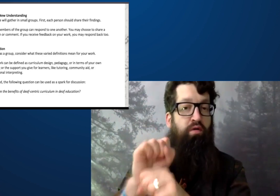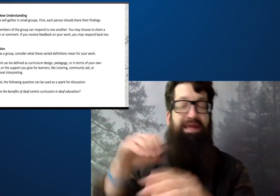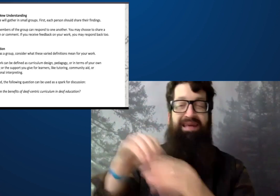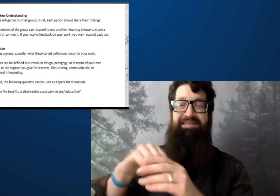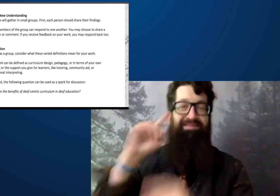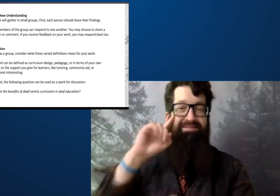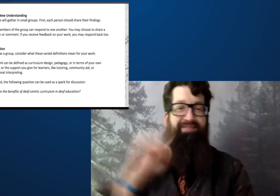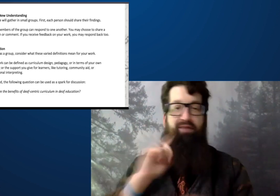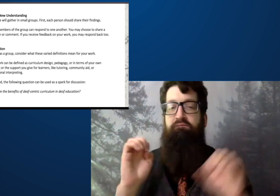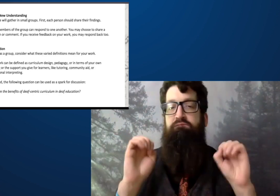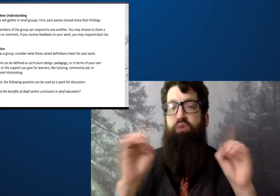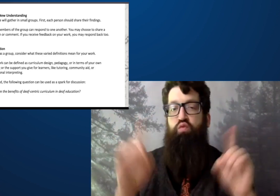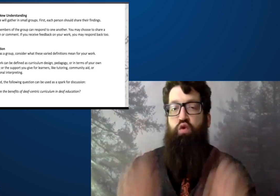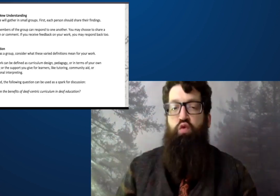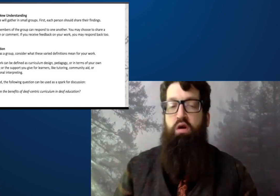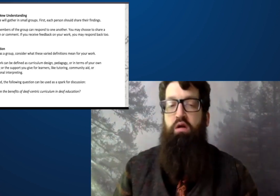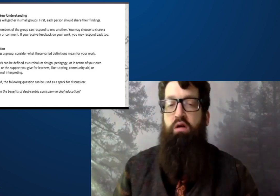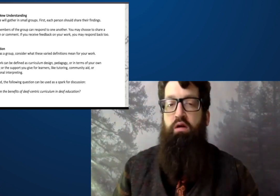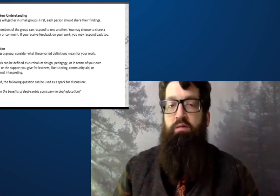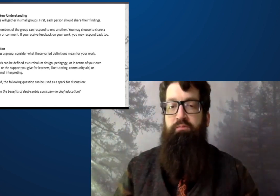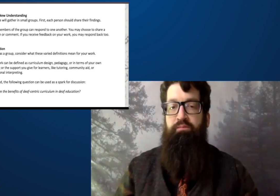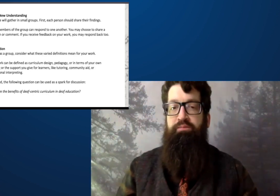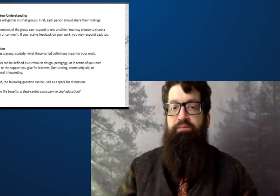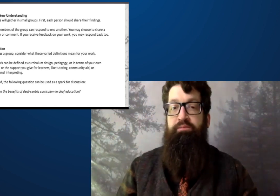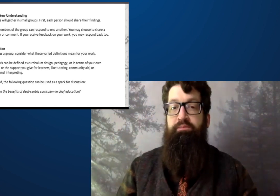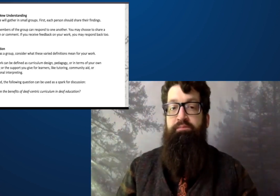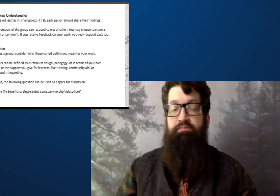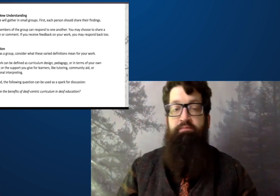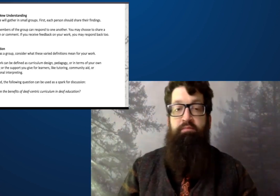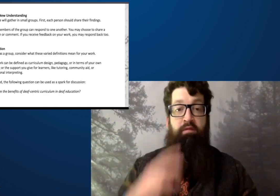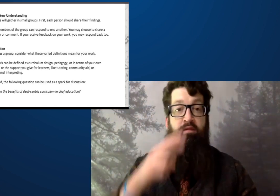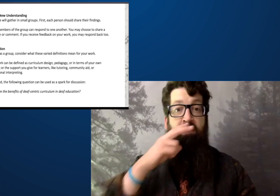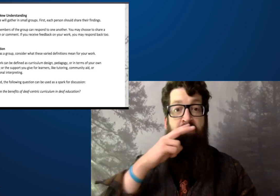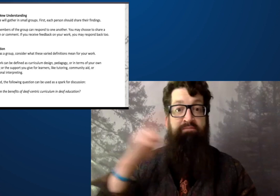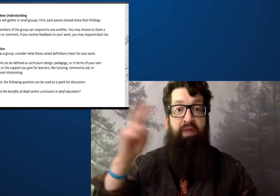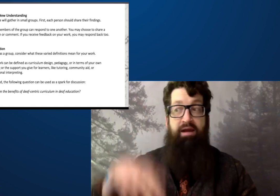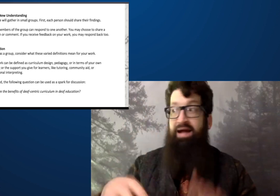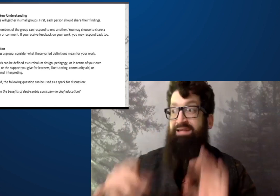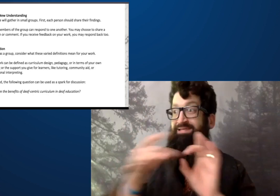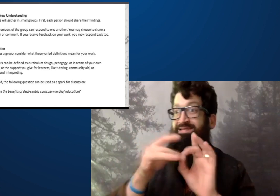approach, this kind of work around deaf education.